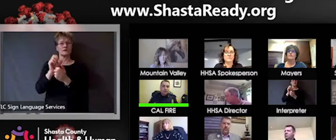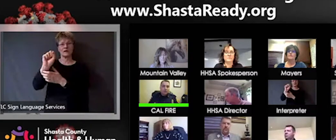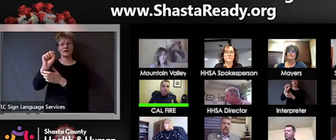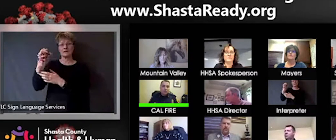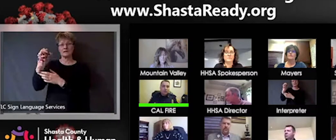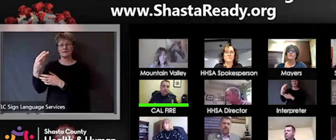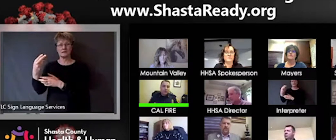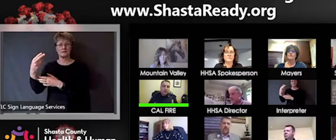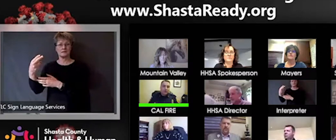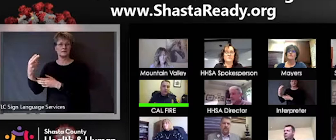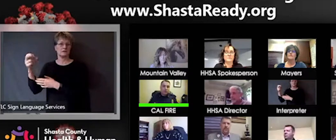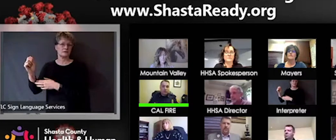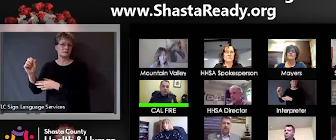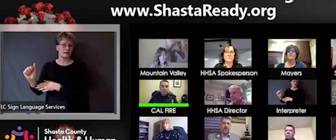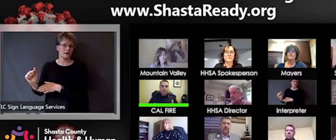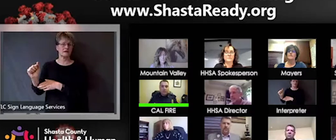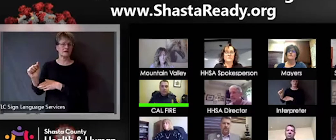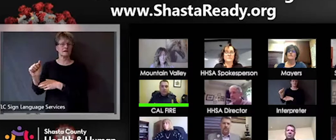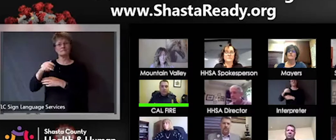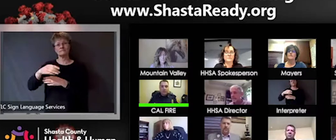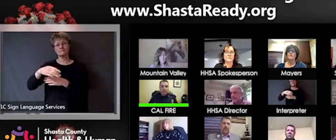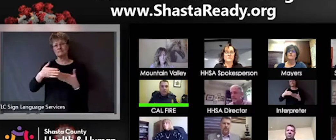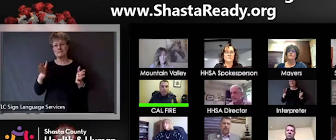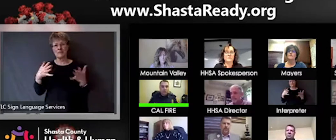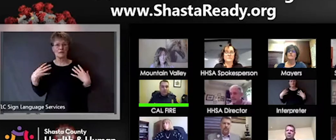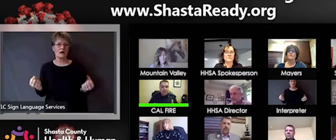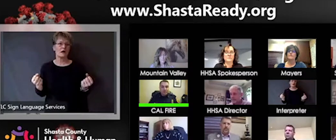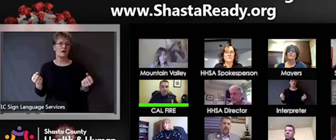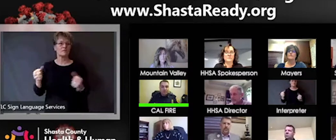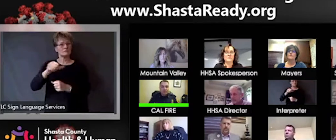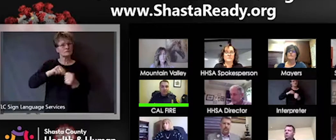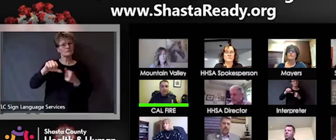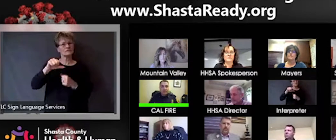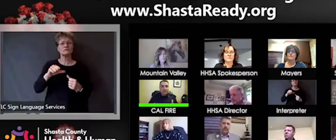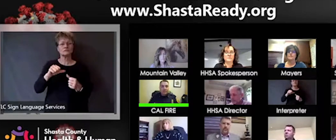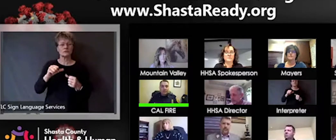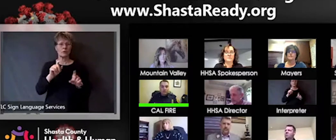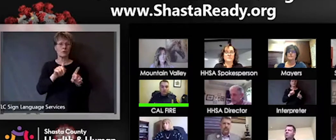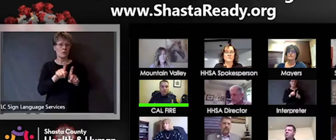Also we were able to meet with the incorporated cities yesterday and also